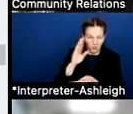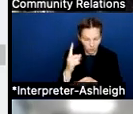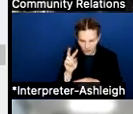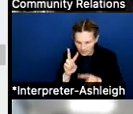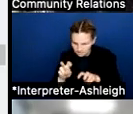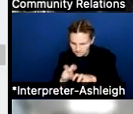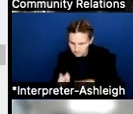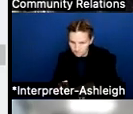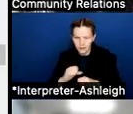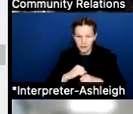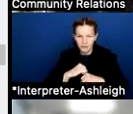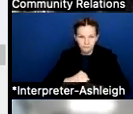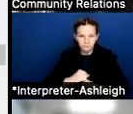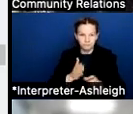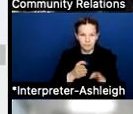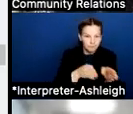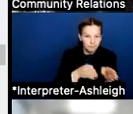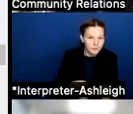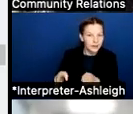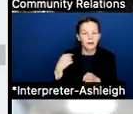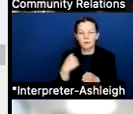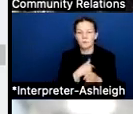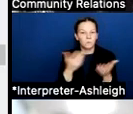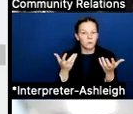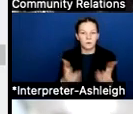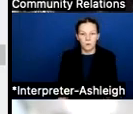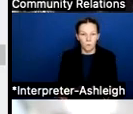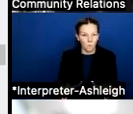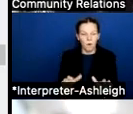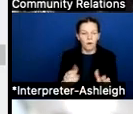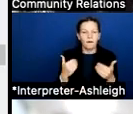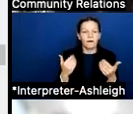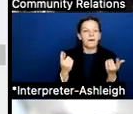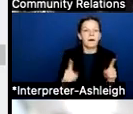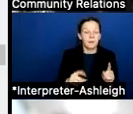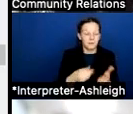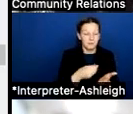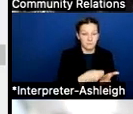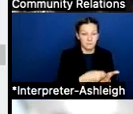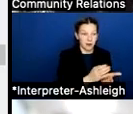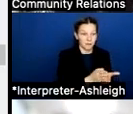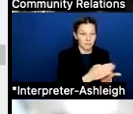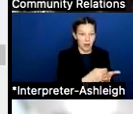that we don't end up where we end up with a deficit budget. But as of last week,